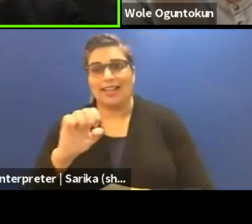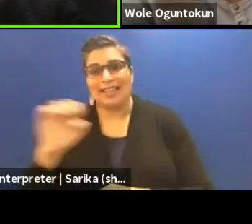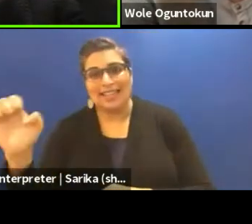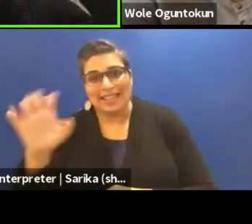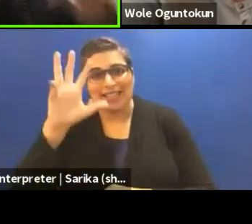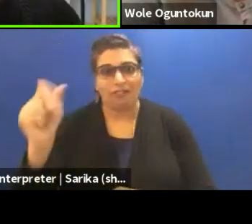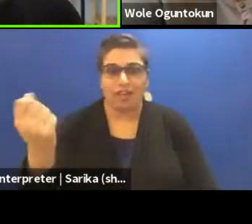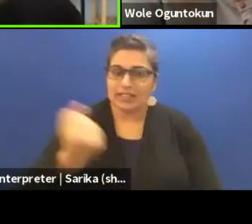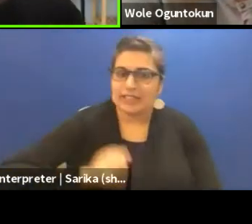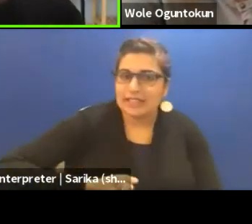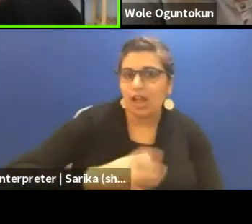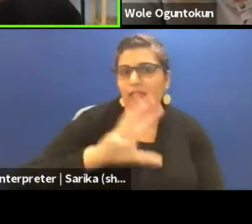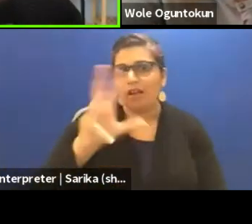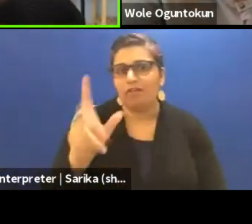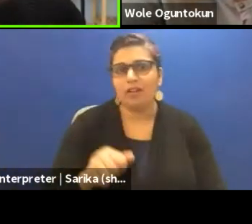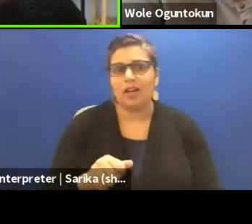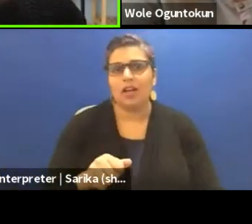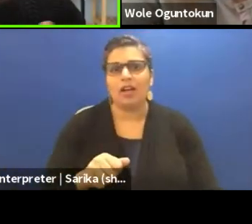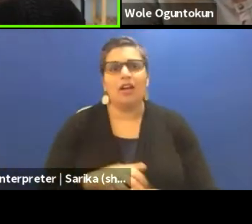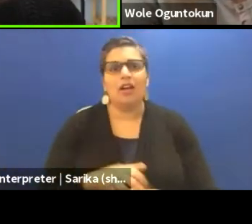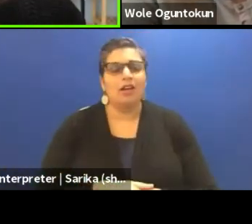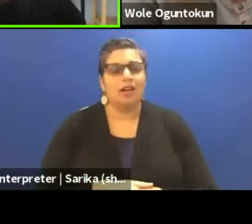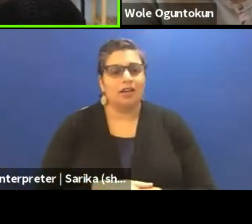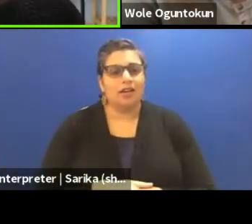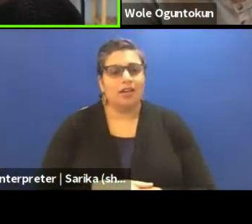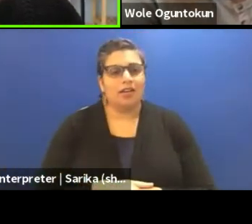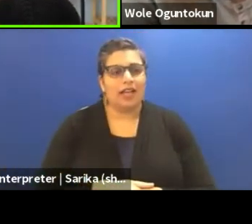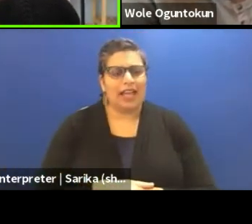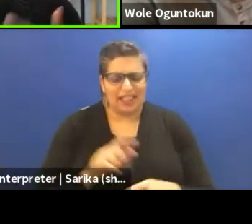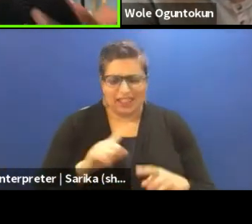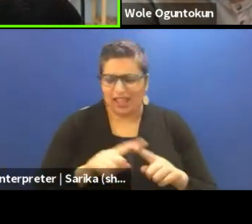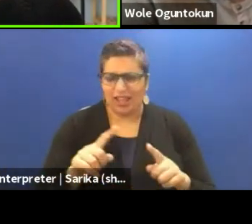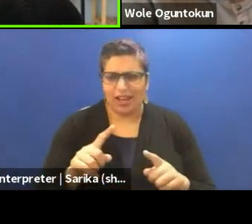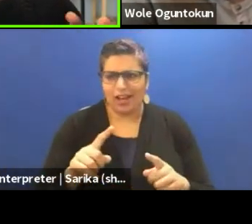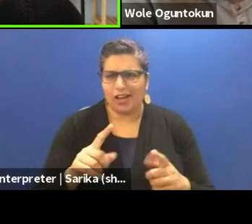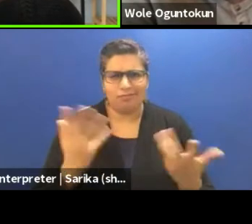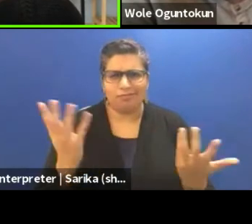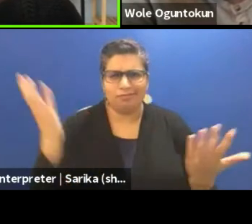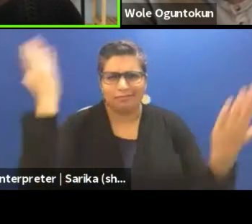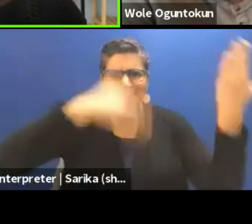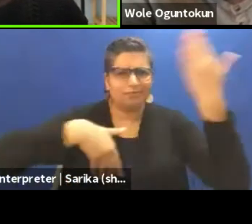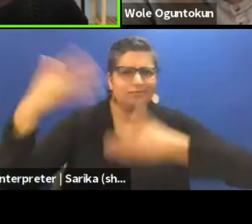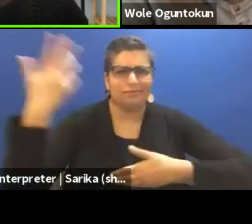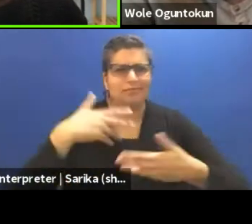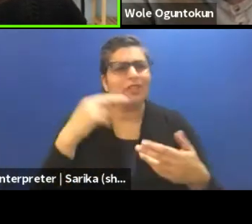And many times there is that voice that some of us are yearning to hear from North Africa.